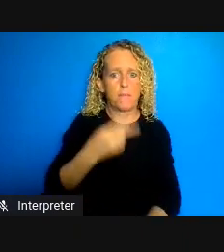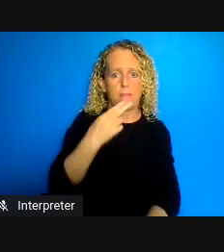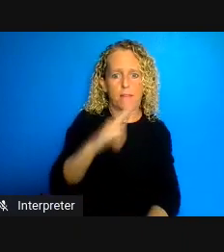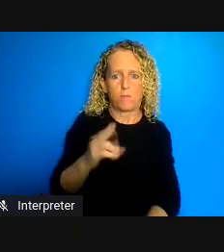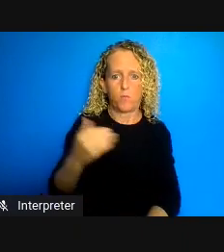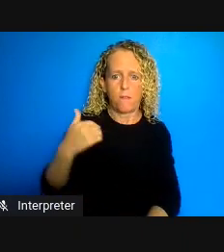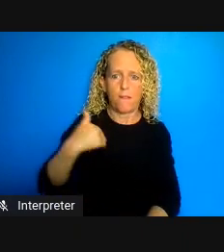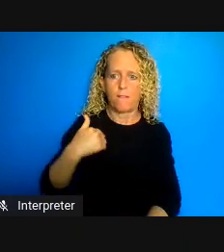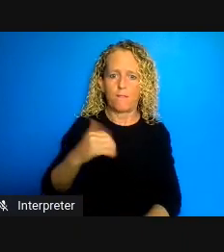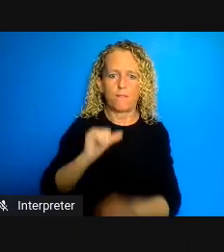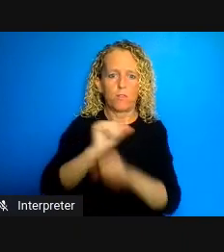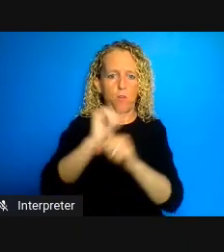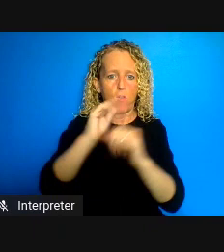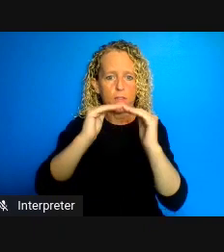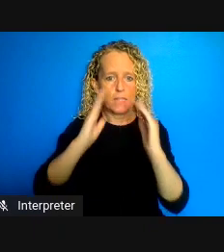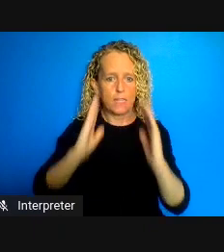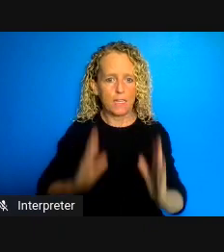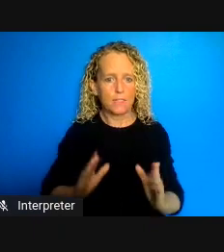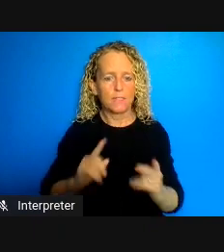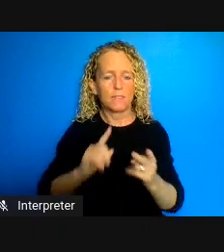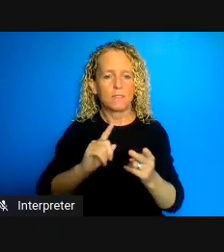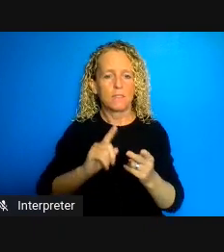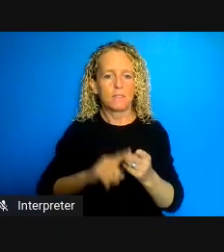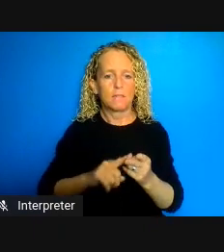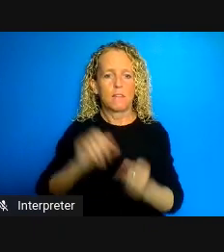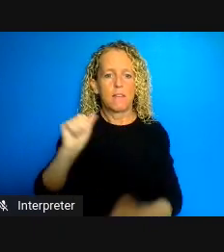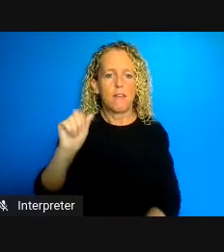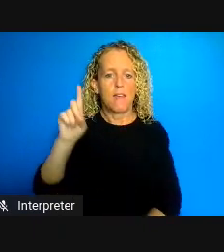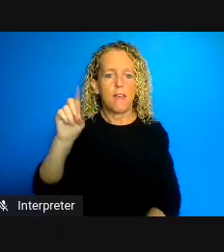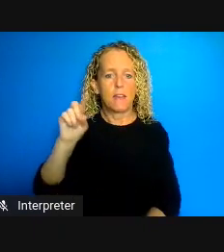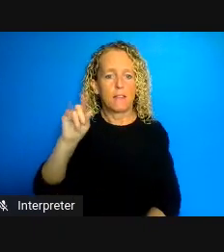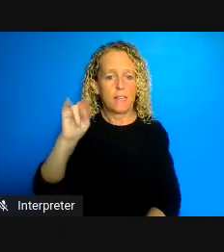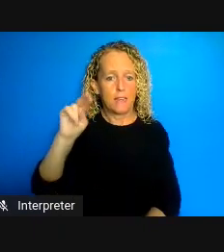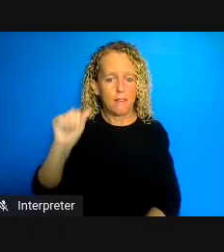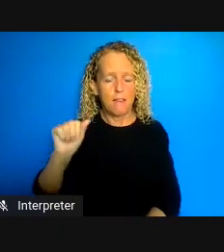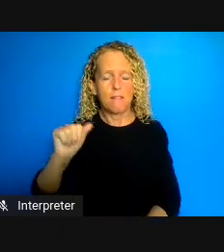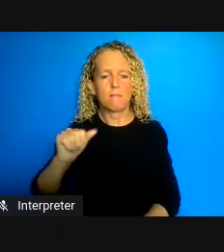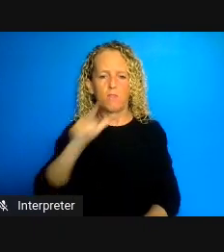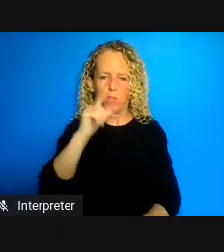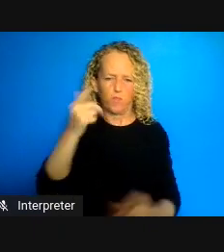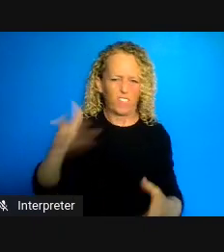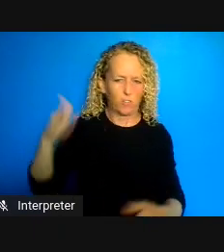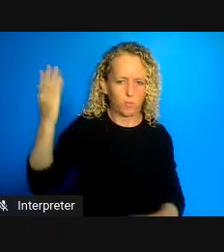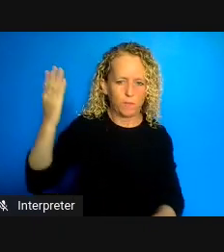Constance who will be speaking after me whose work informs my own in many ways